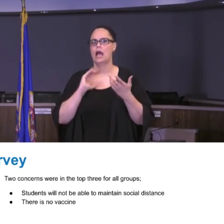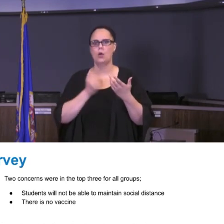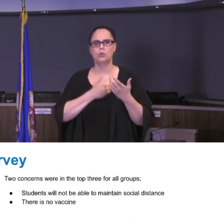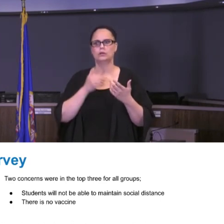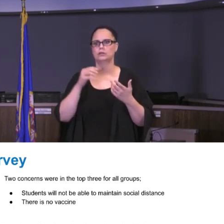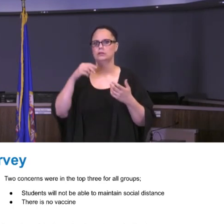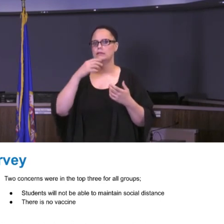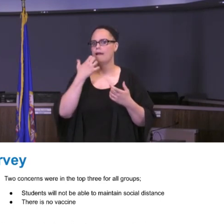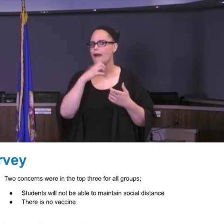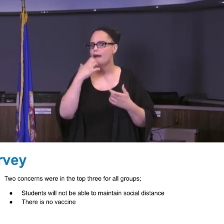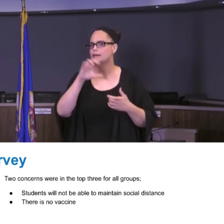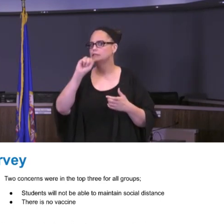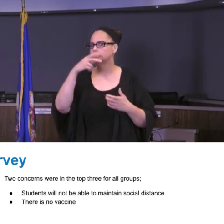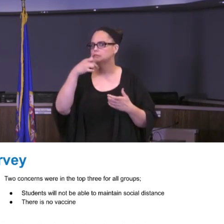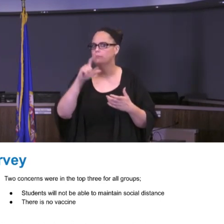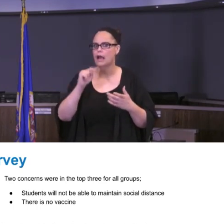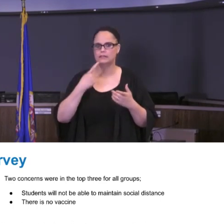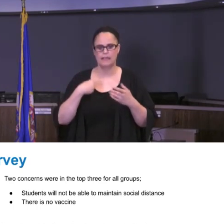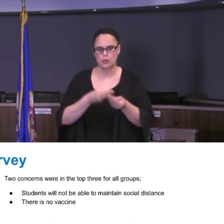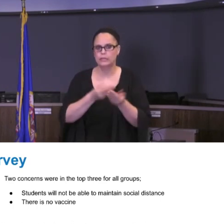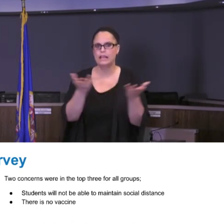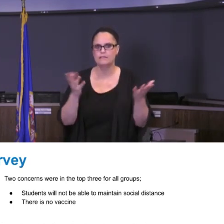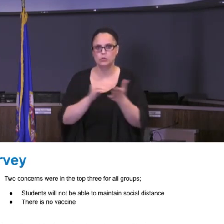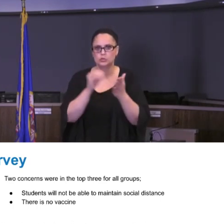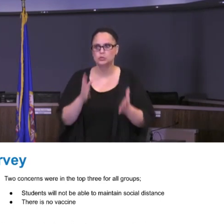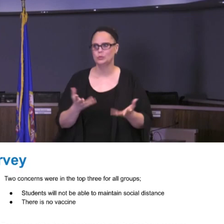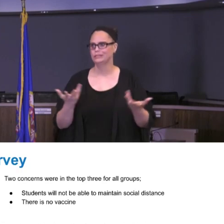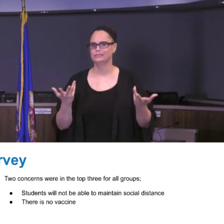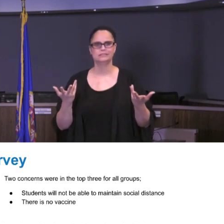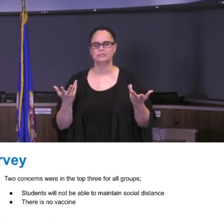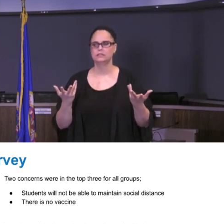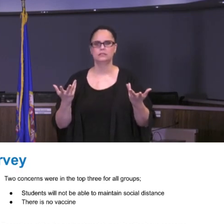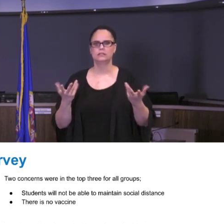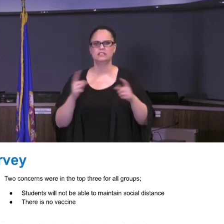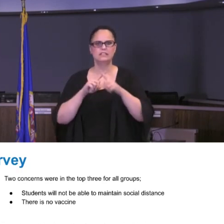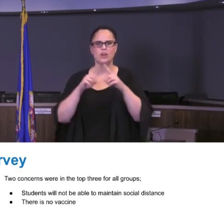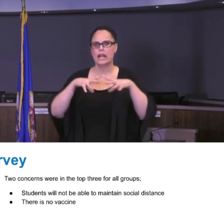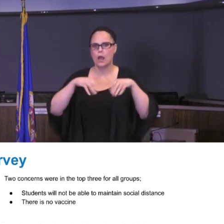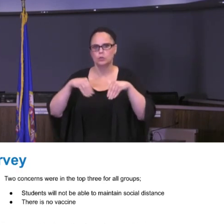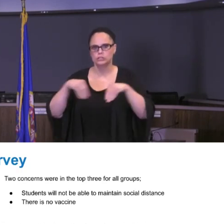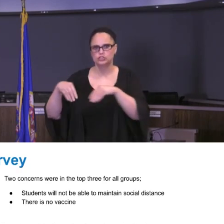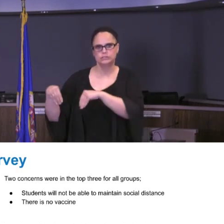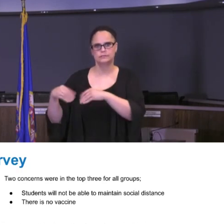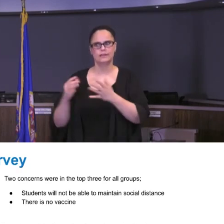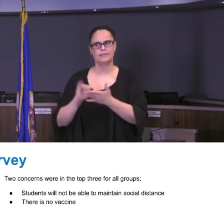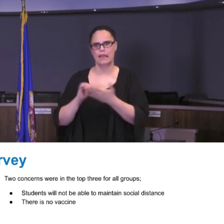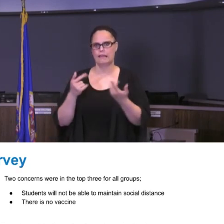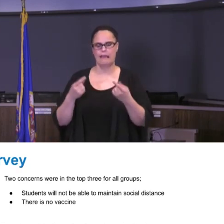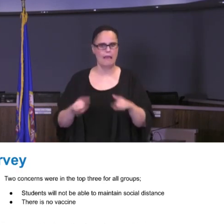to our students, and just for those outages that you might experience as individual households due to many reasons.